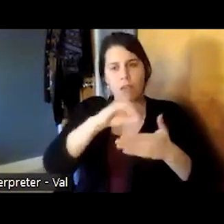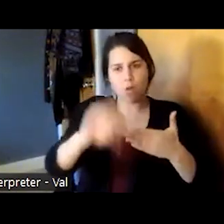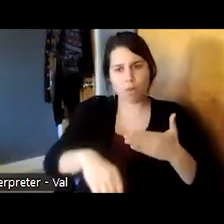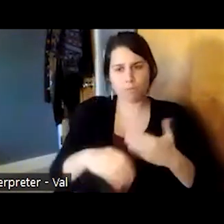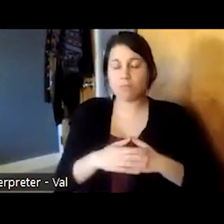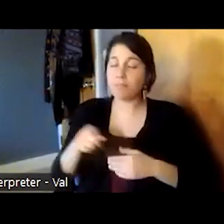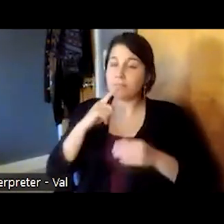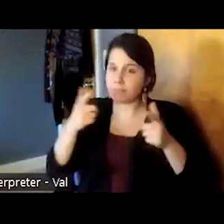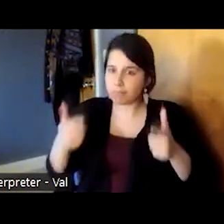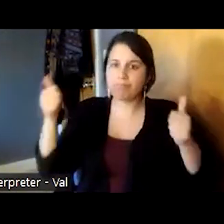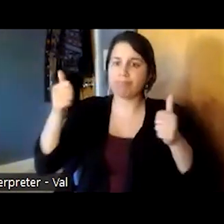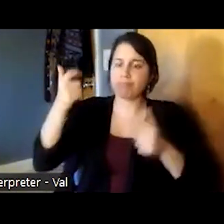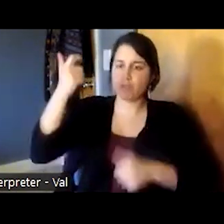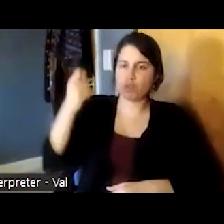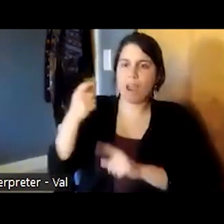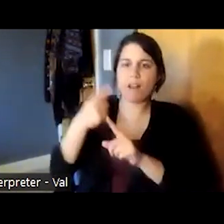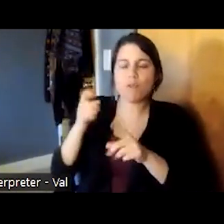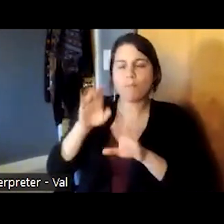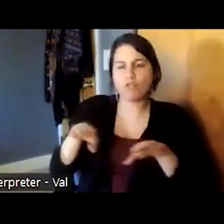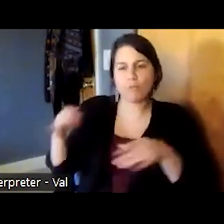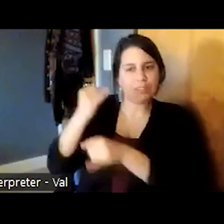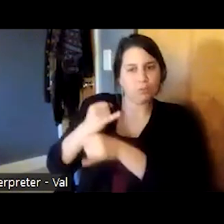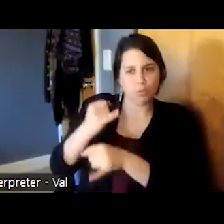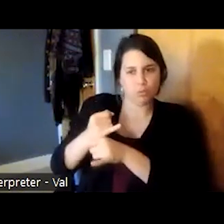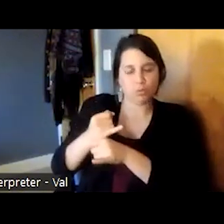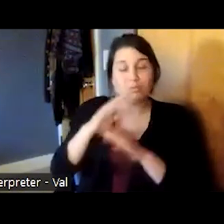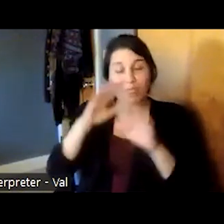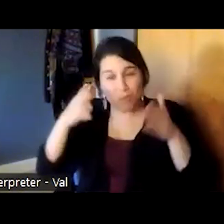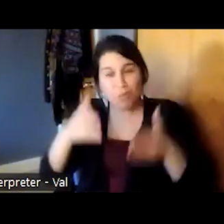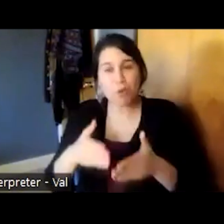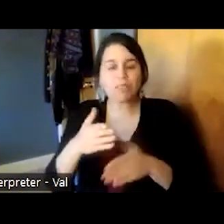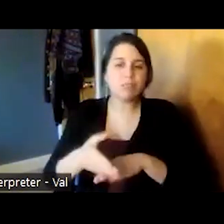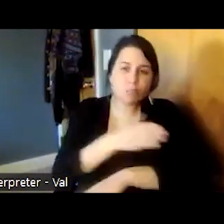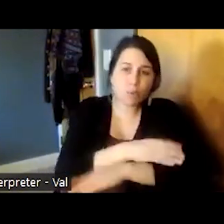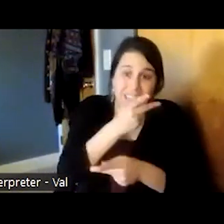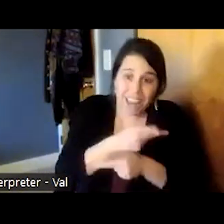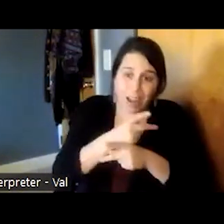led by children's institute focused on improving care community collaborations and cross-sector